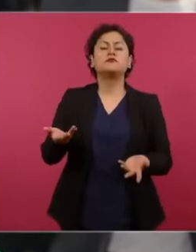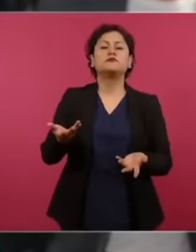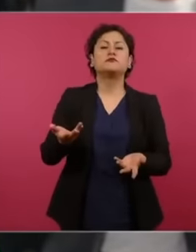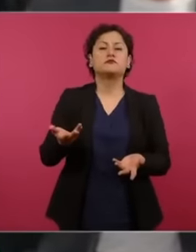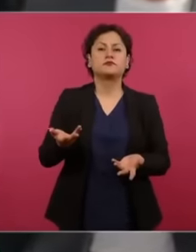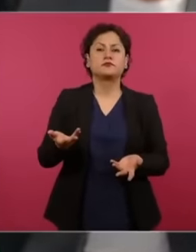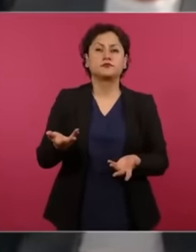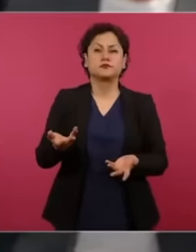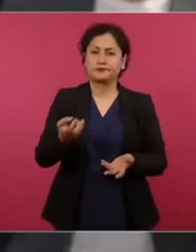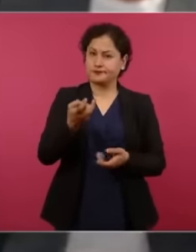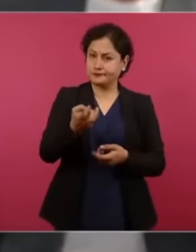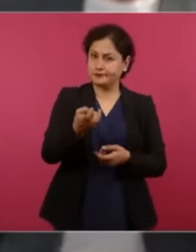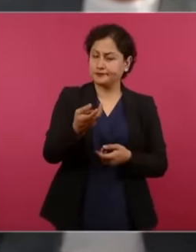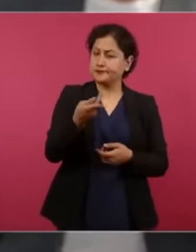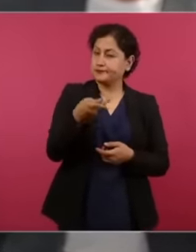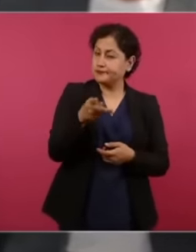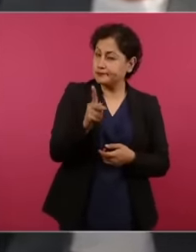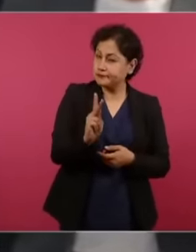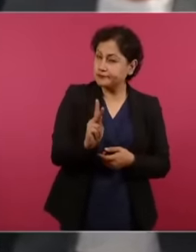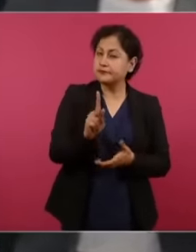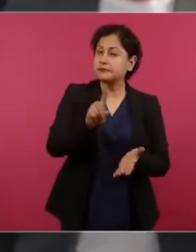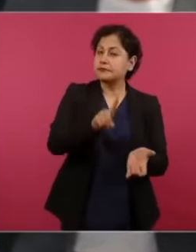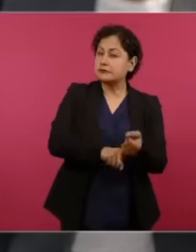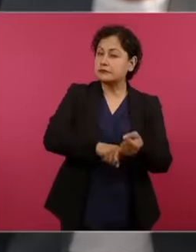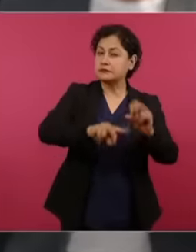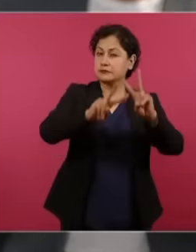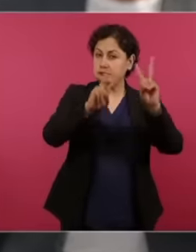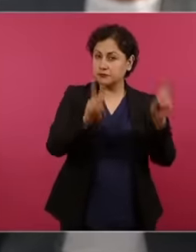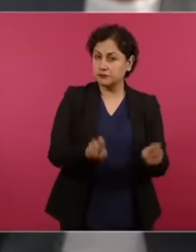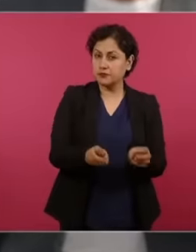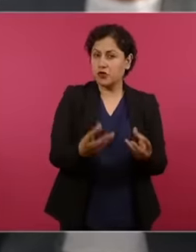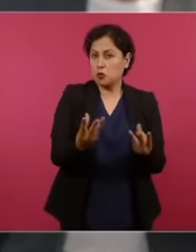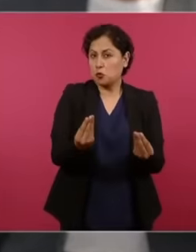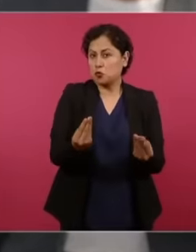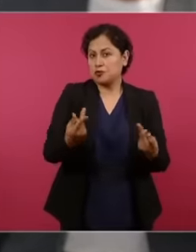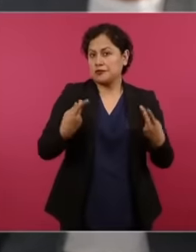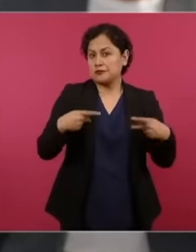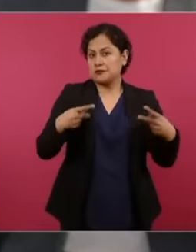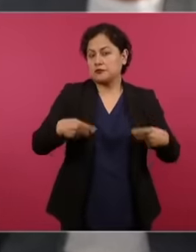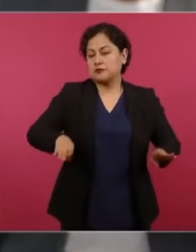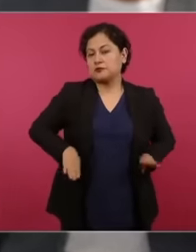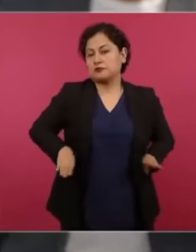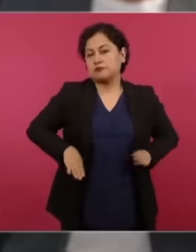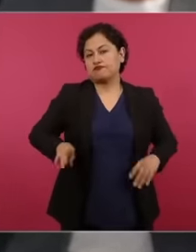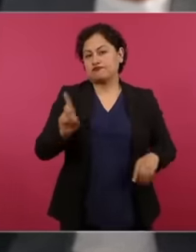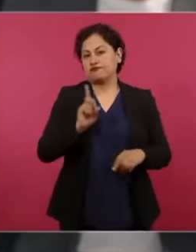there there are also acted right-wing groups Now it turns out to attack to protect themselves against the